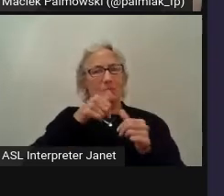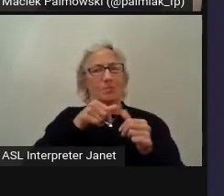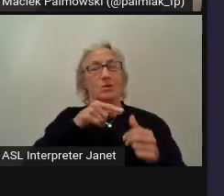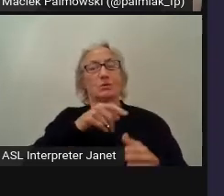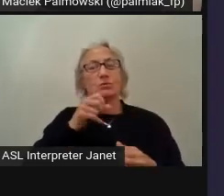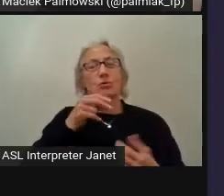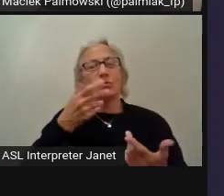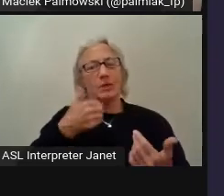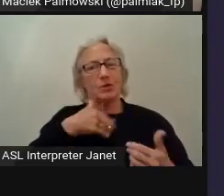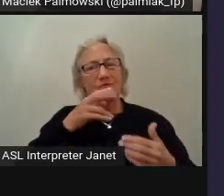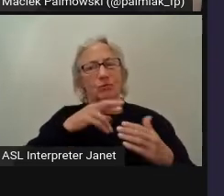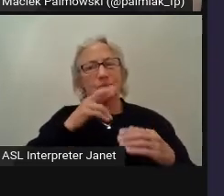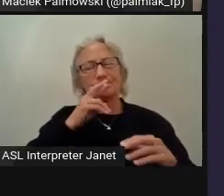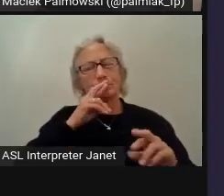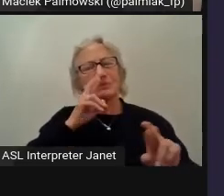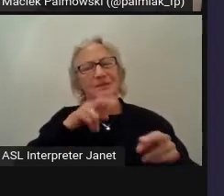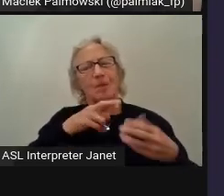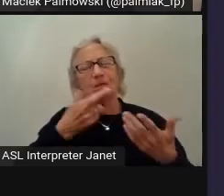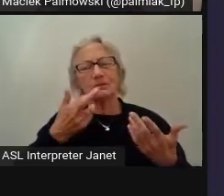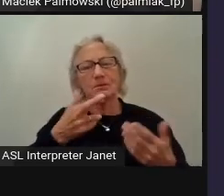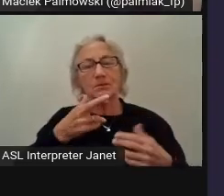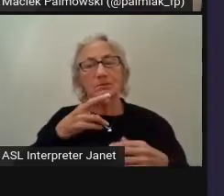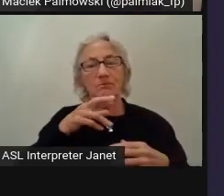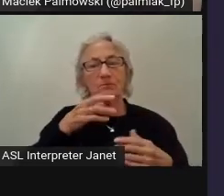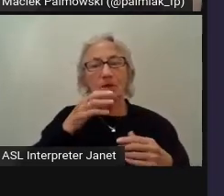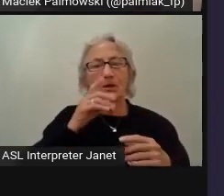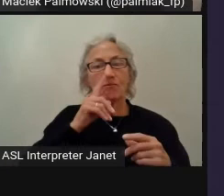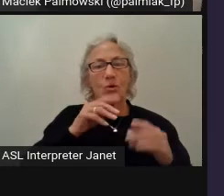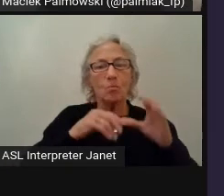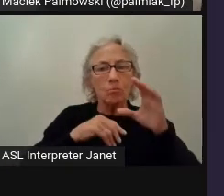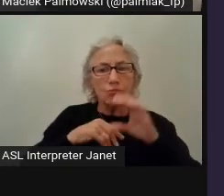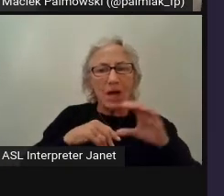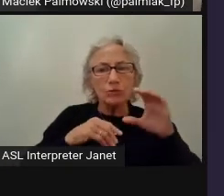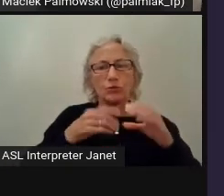While with browser tools, we just press the button and we already have the response.